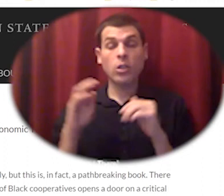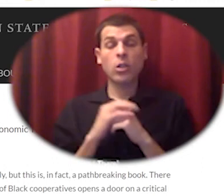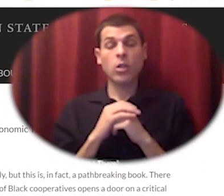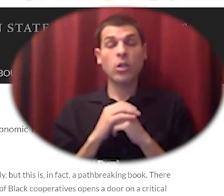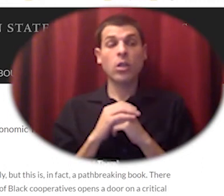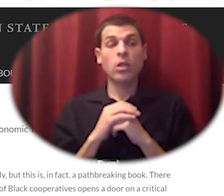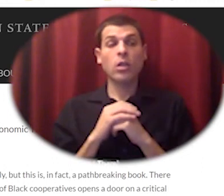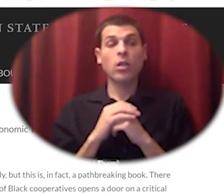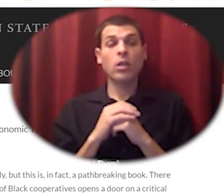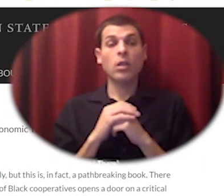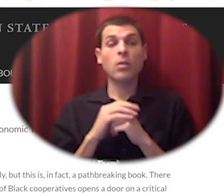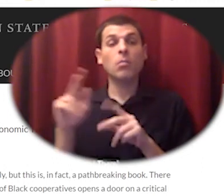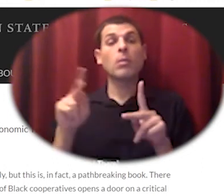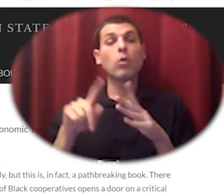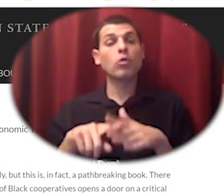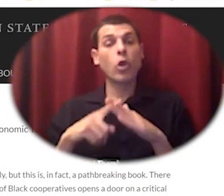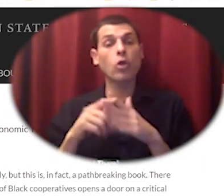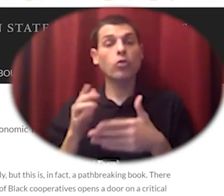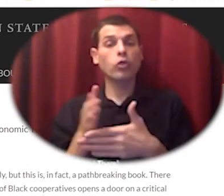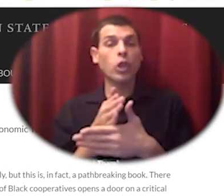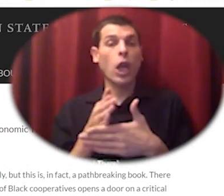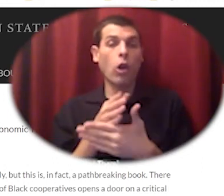sharecropping would also